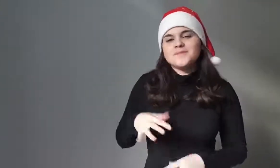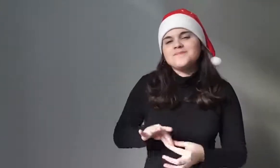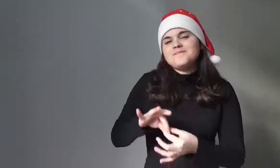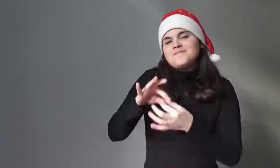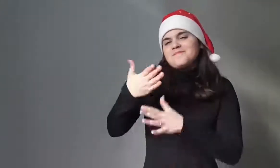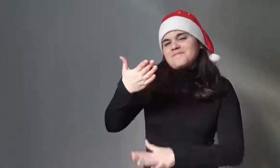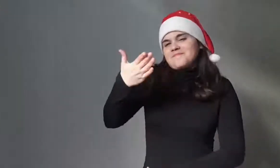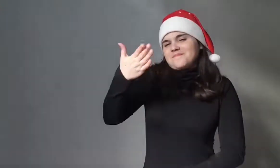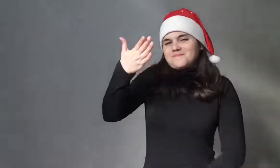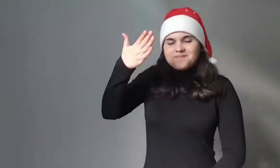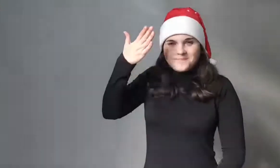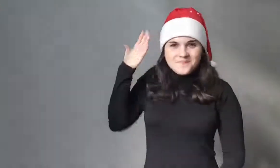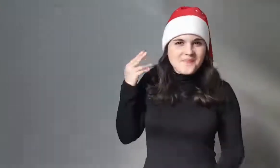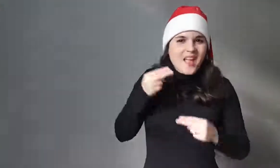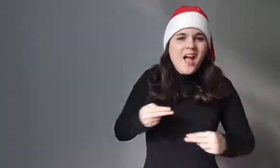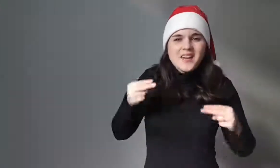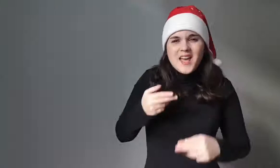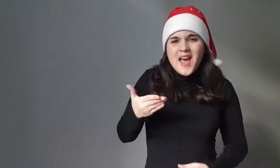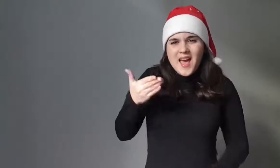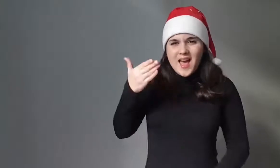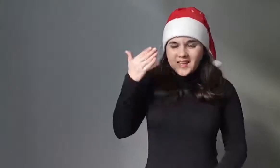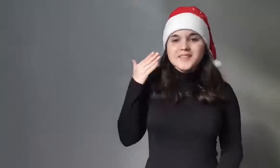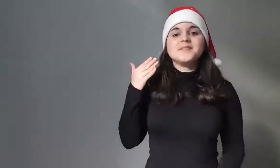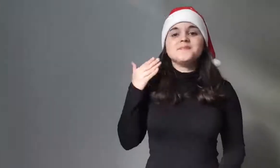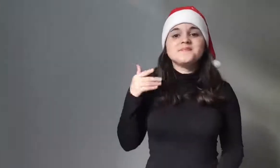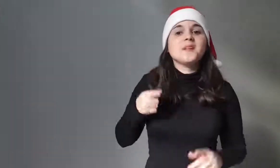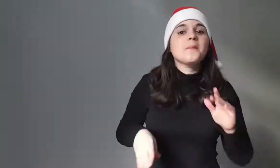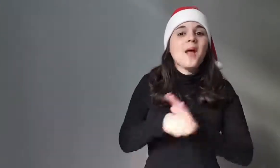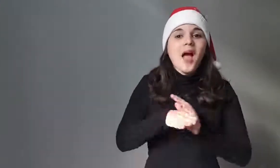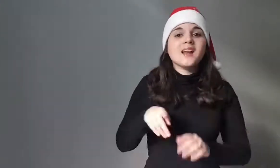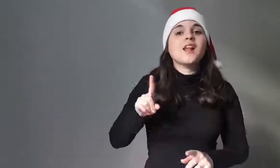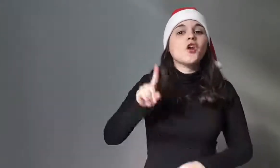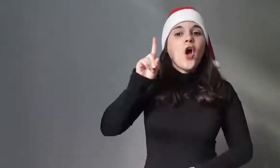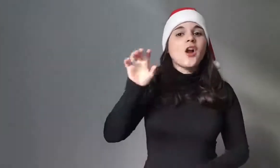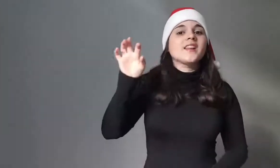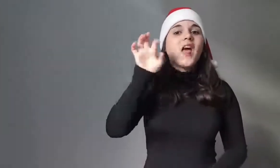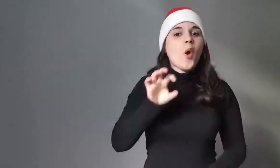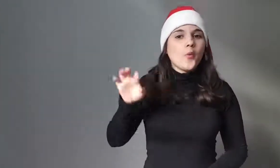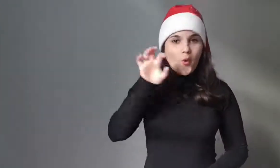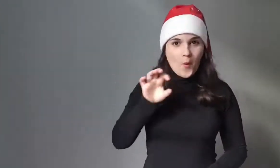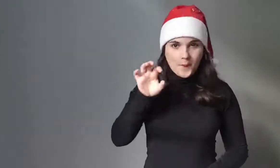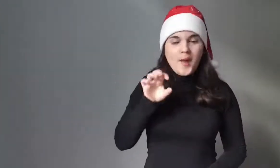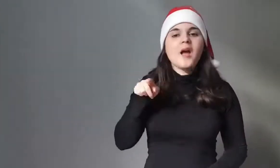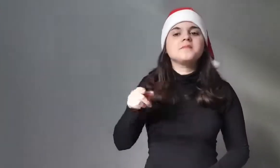The tradition originates many years ago in northern Europe,